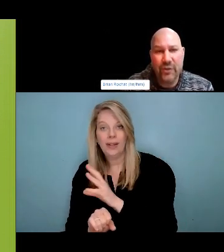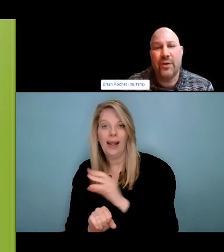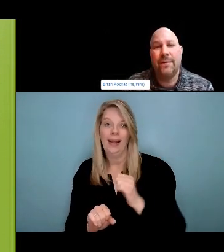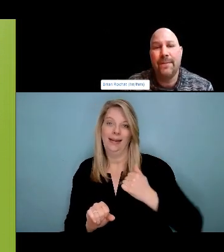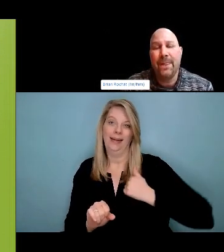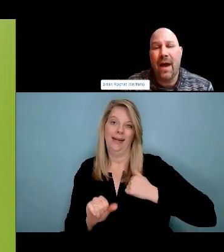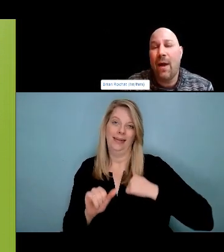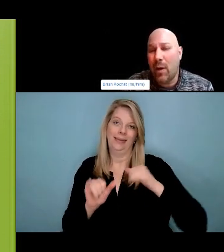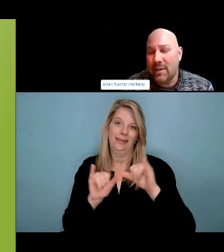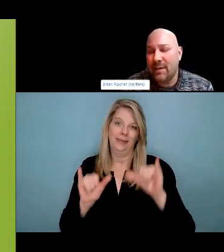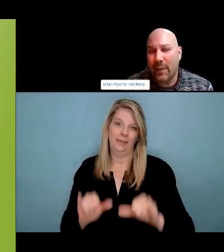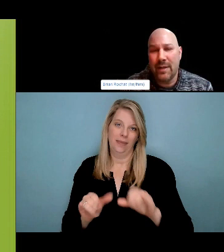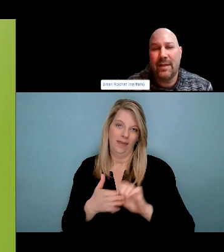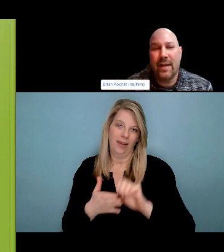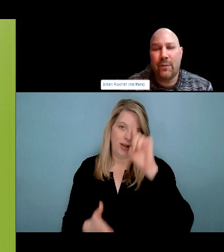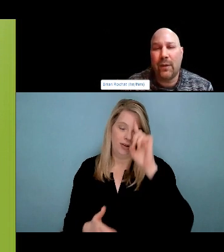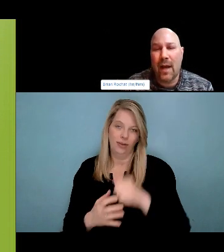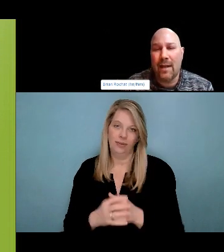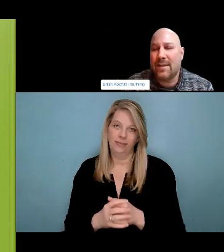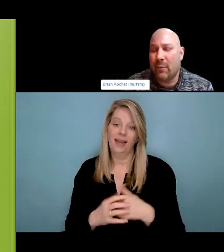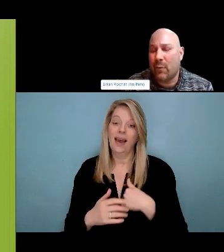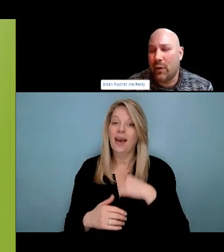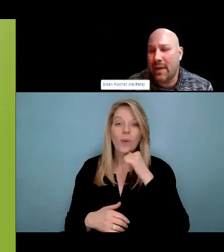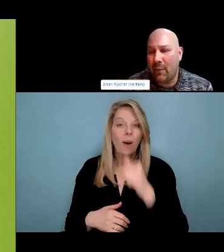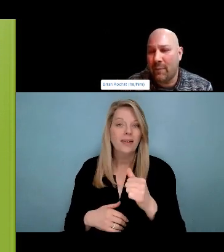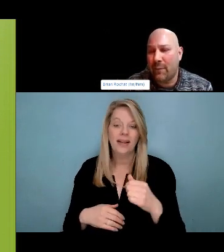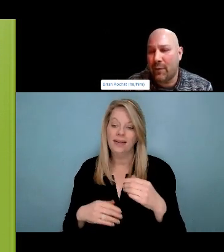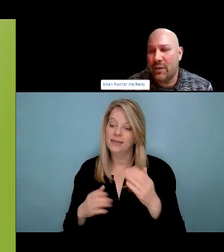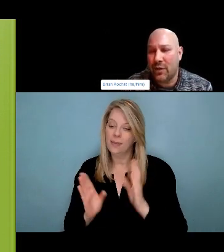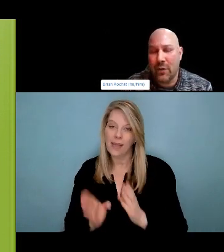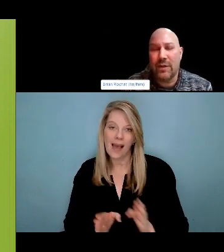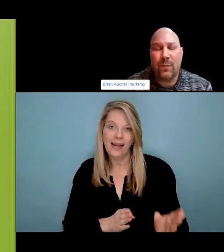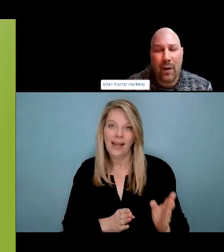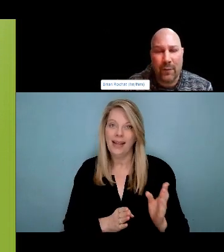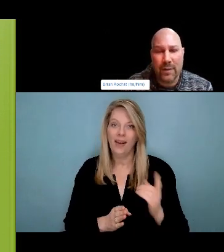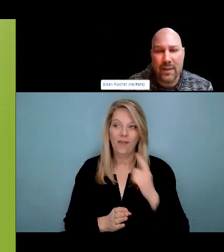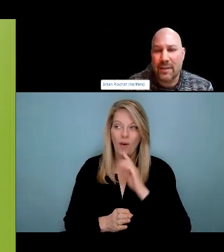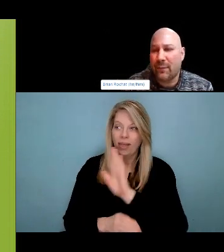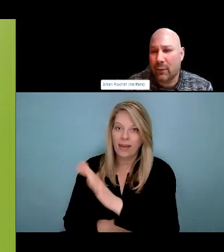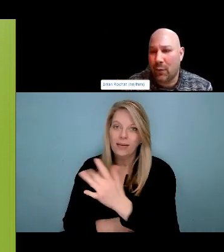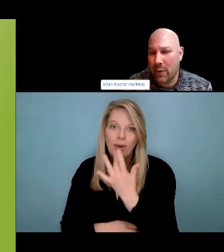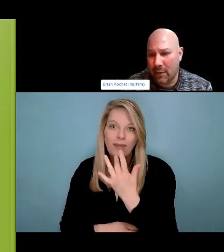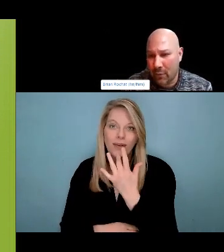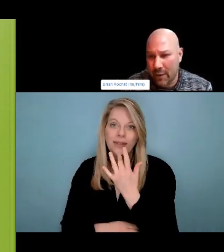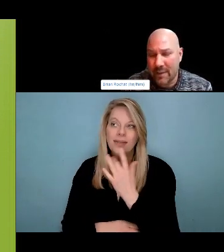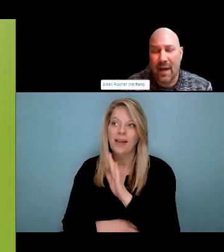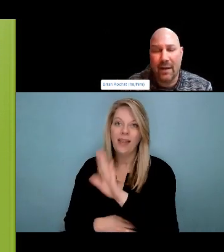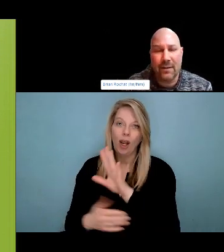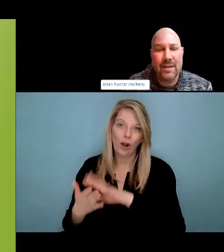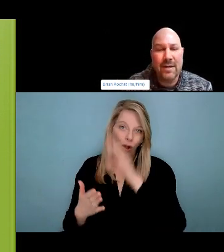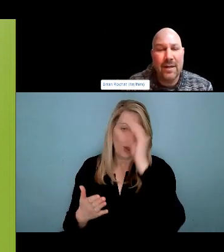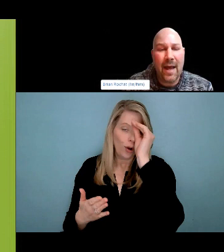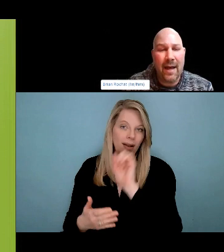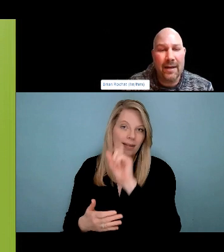about harm reduction to that level of, relationship with substances.